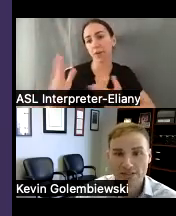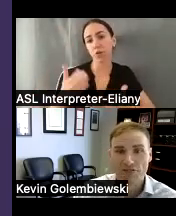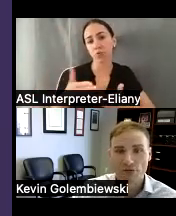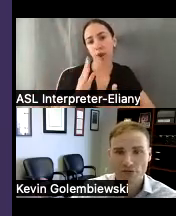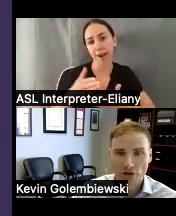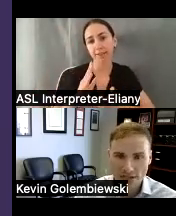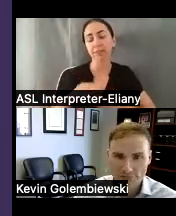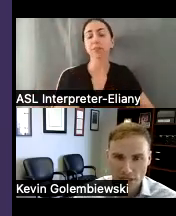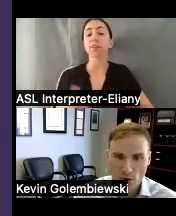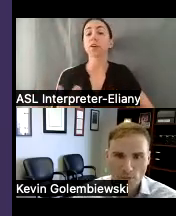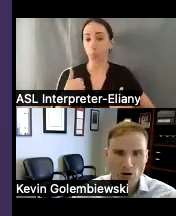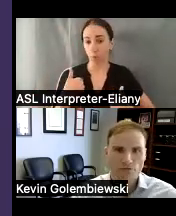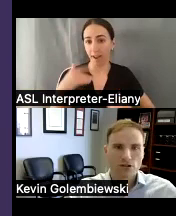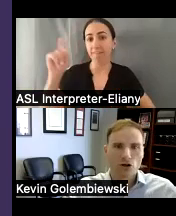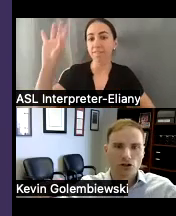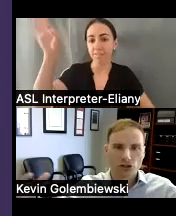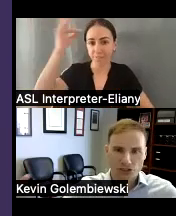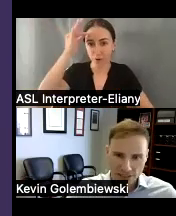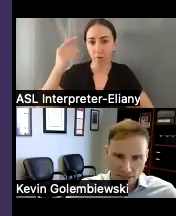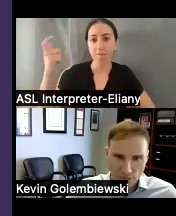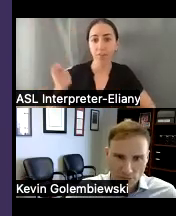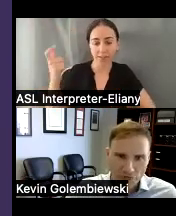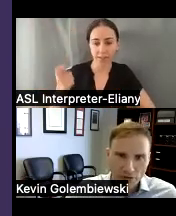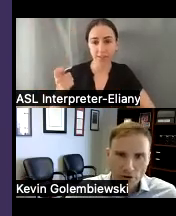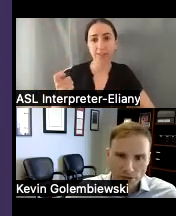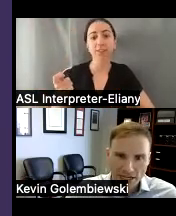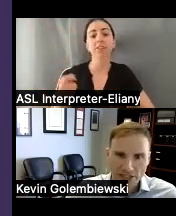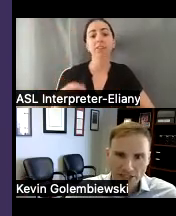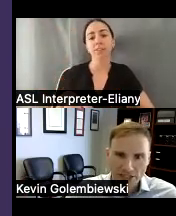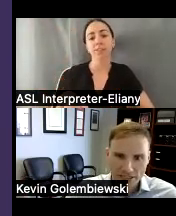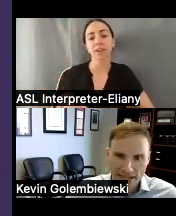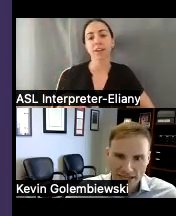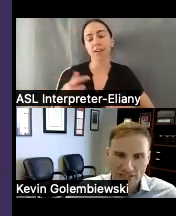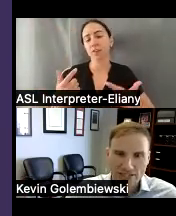receive federal funding and we're part of a larger system of protection advocacy agencies